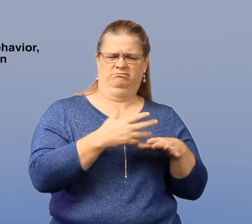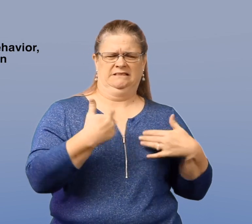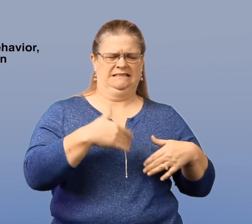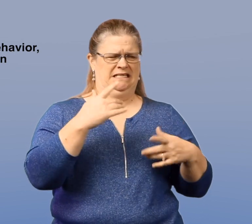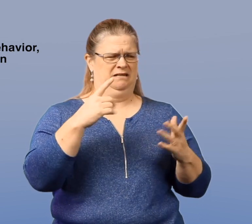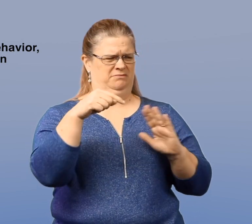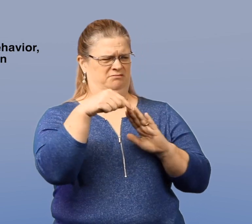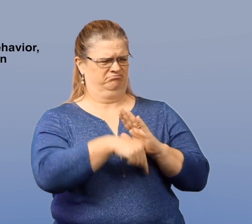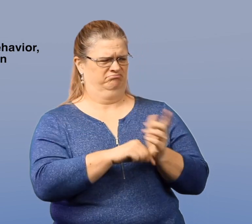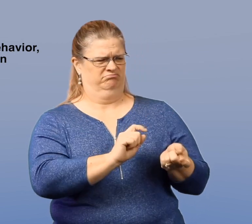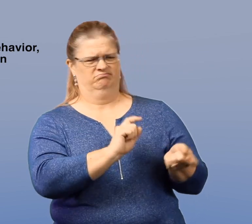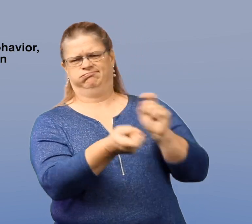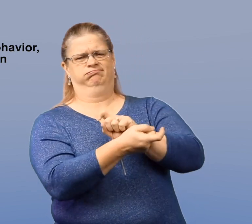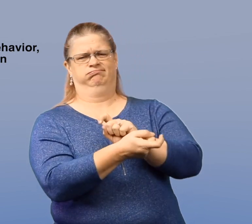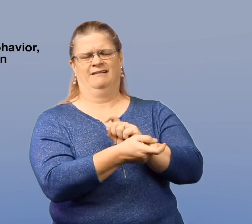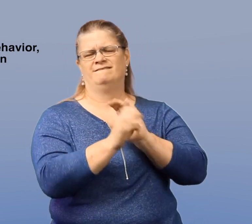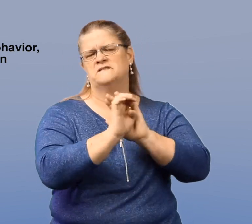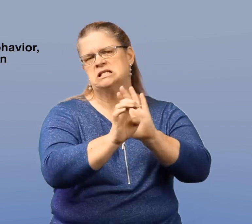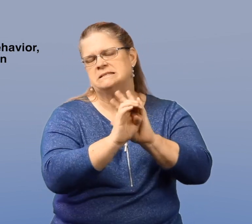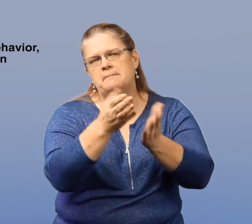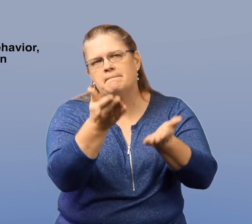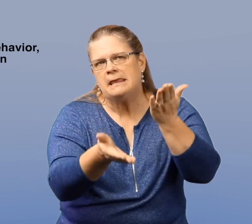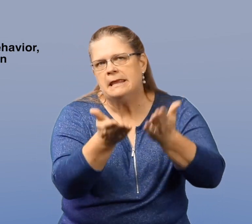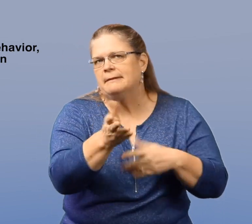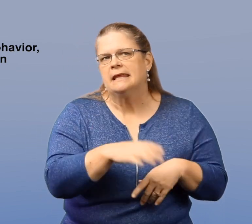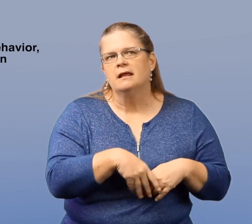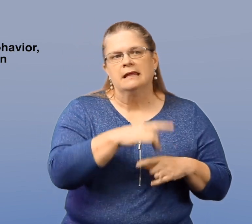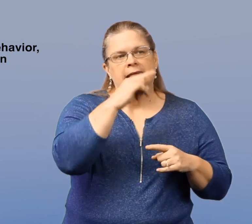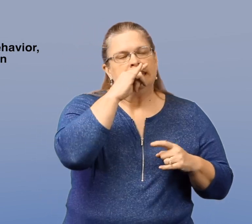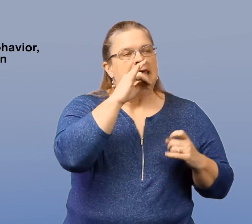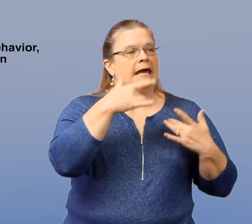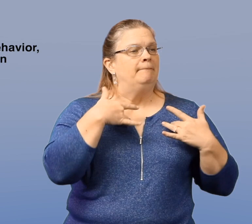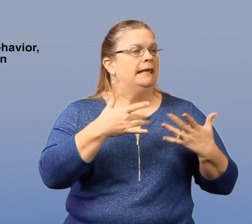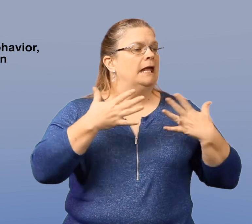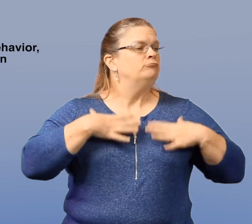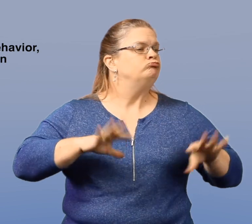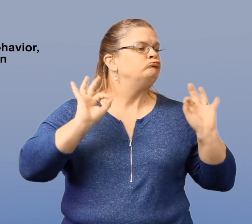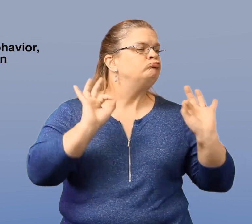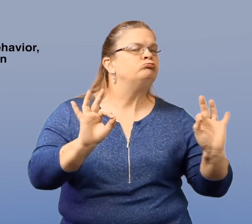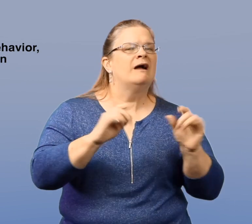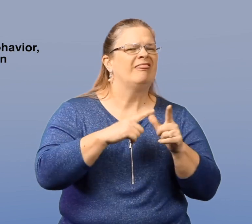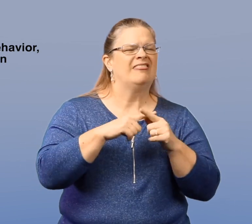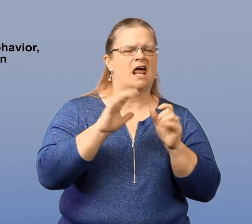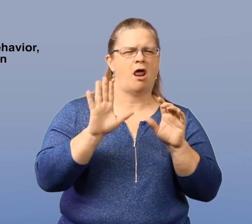perhaps a significant change, maybe a child typically dressed well,